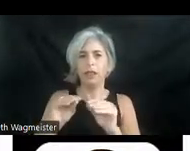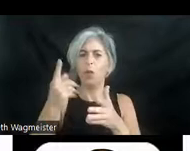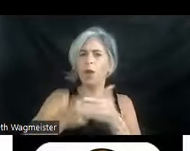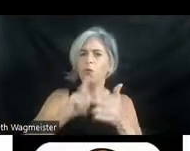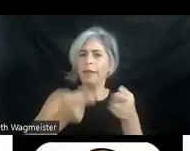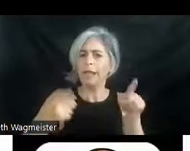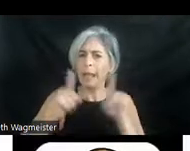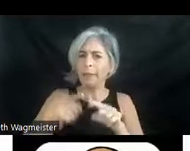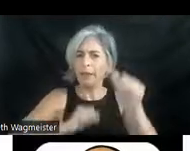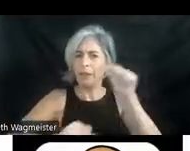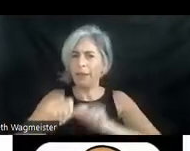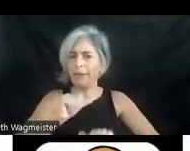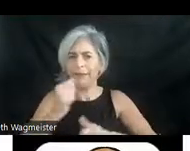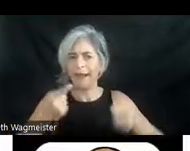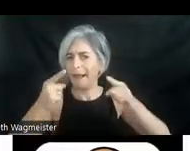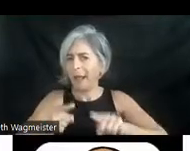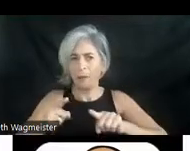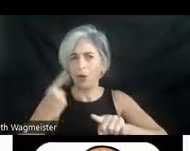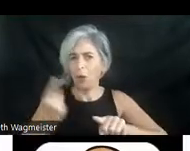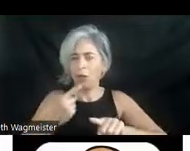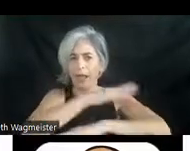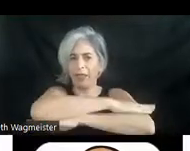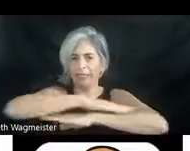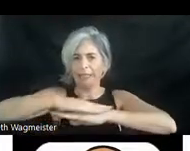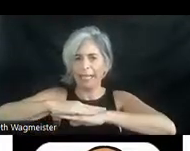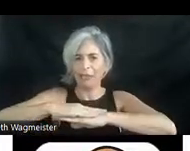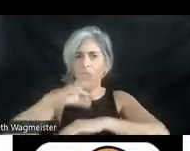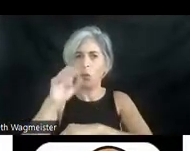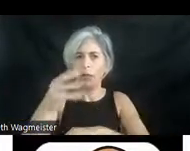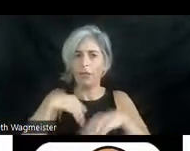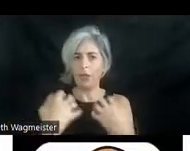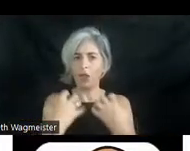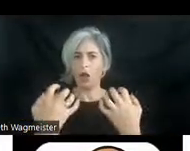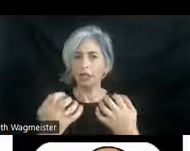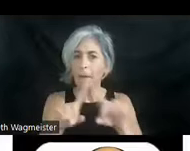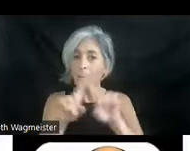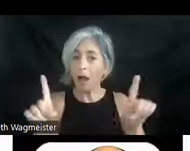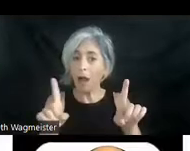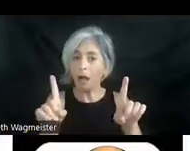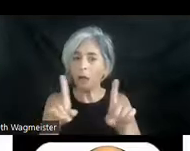in a theater does not occur only on the stage or in the audience but within the magnetic